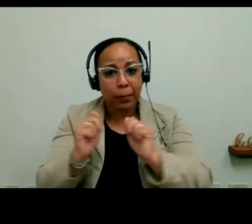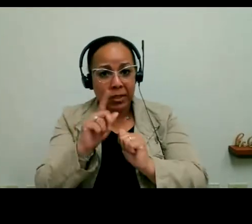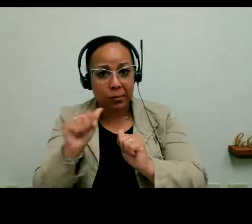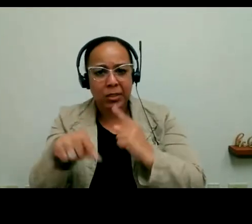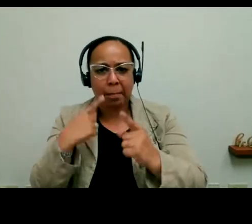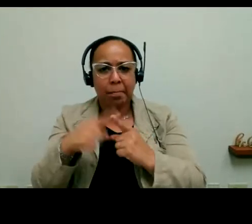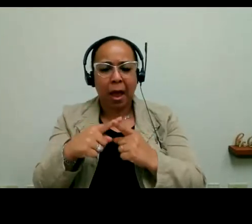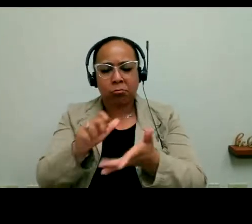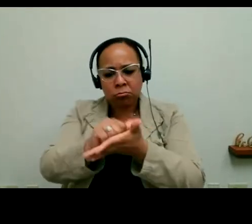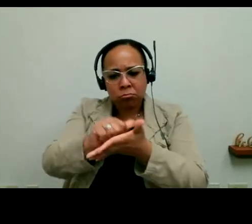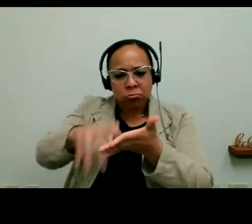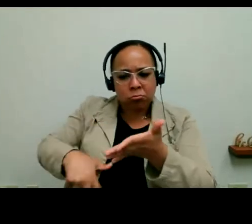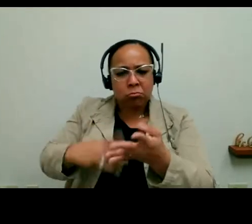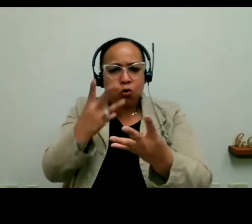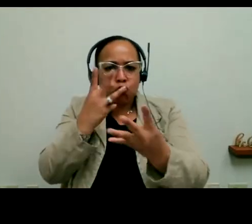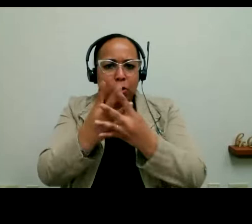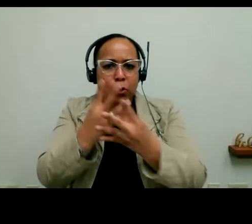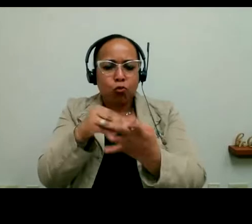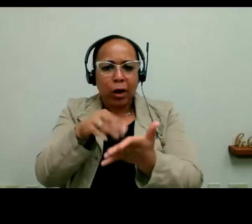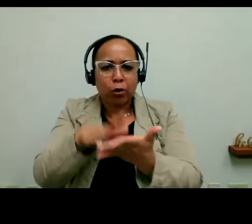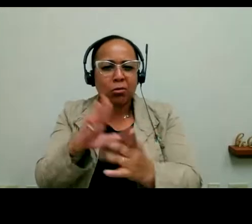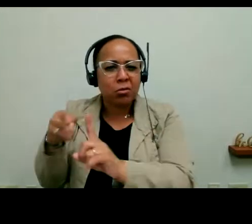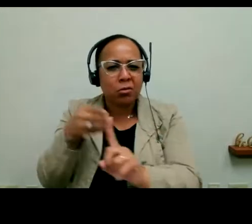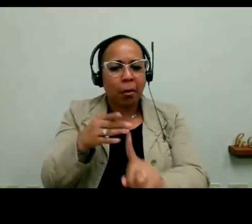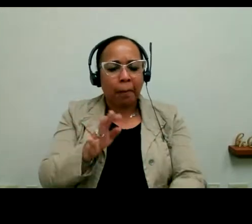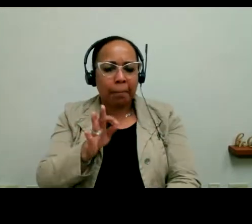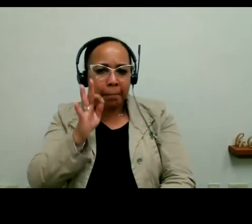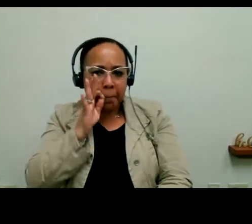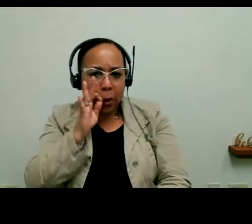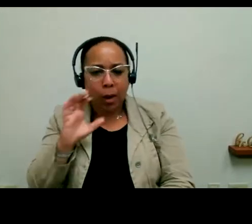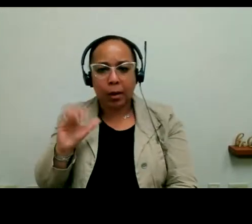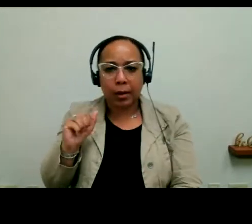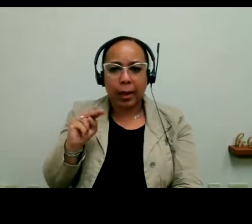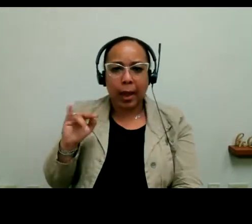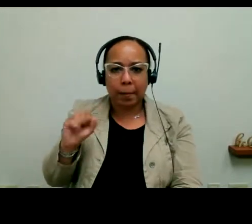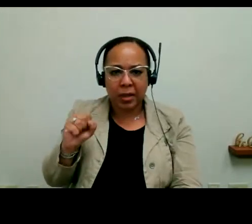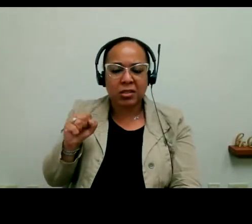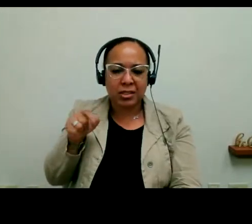especially around marijuana or cannabis records. And finally I just wanted to